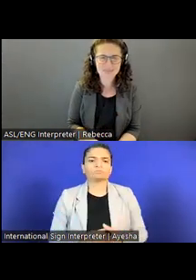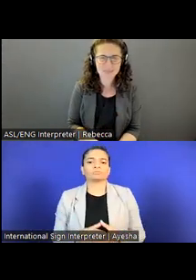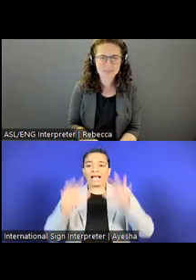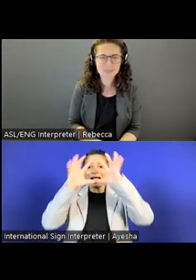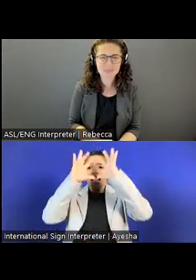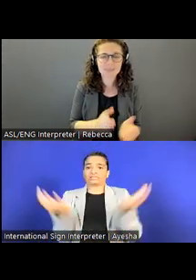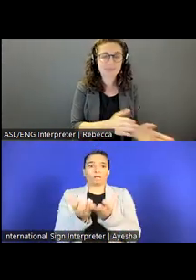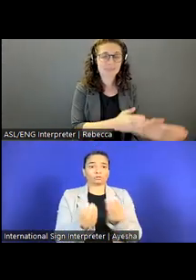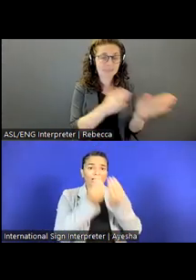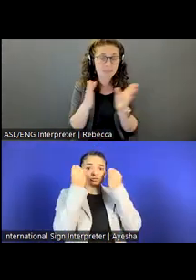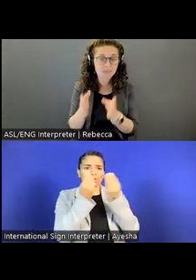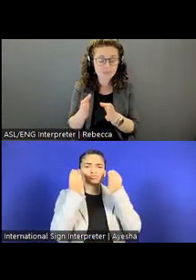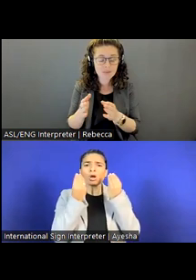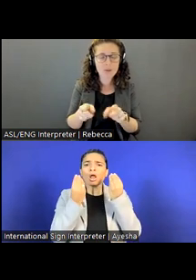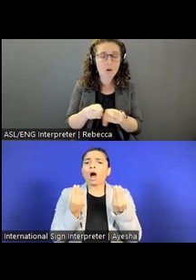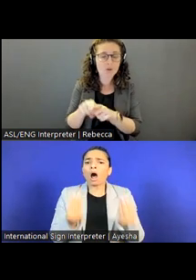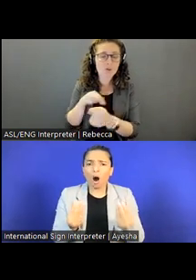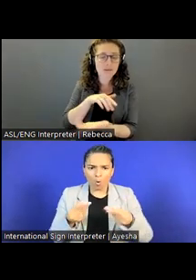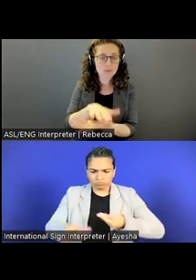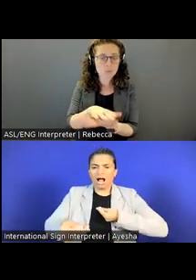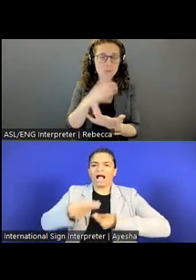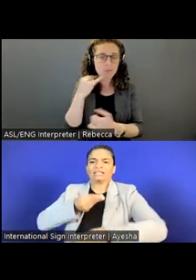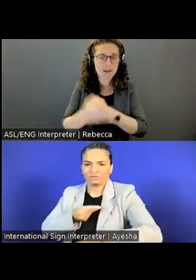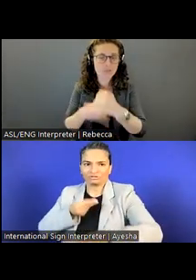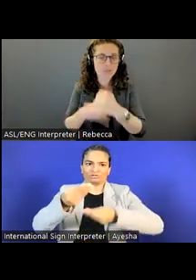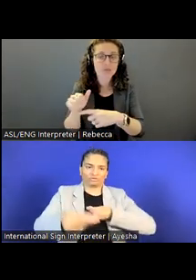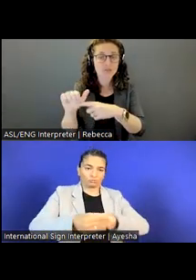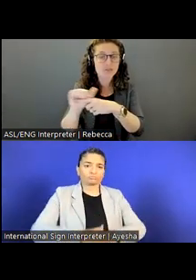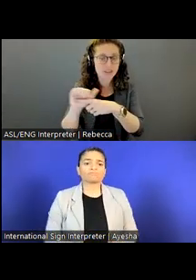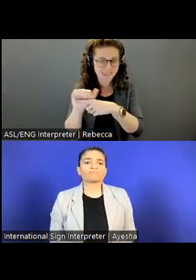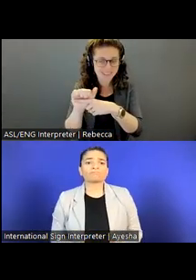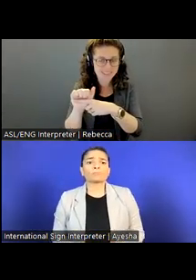We also have our School for International Training.